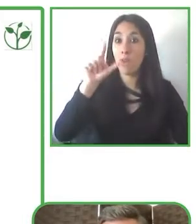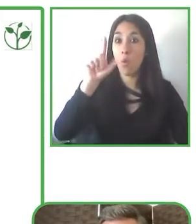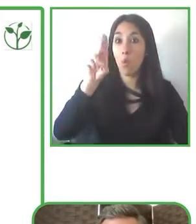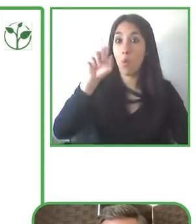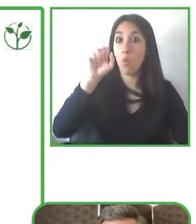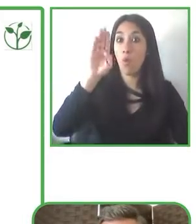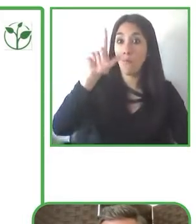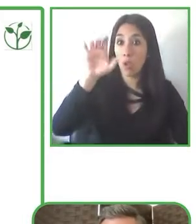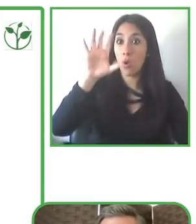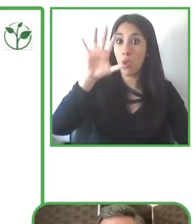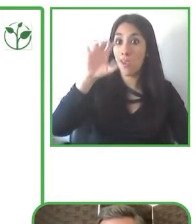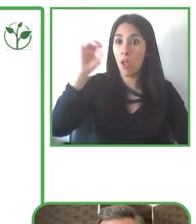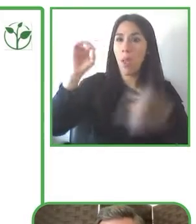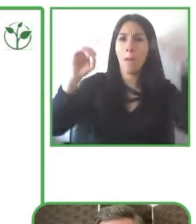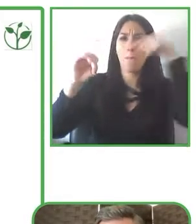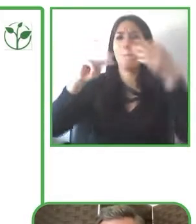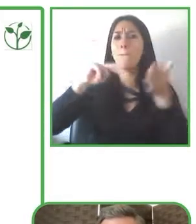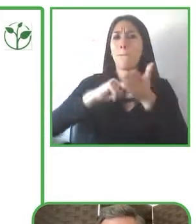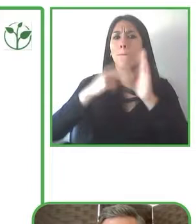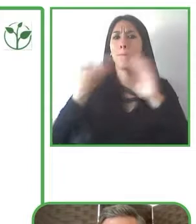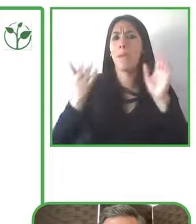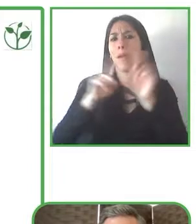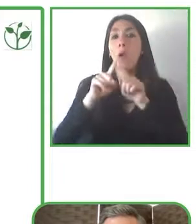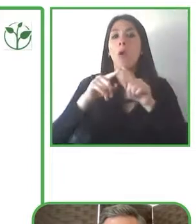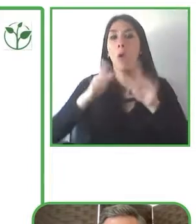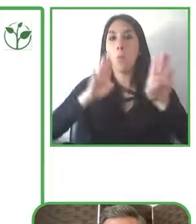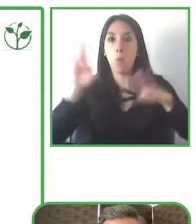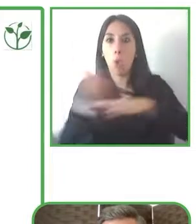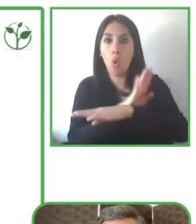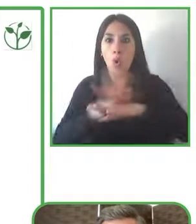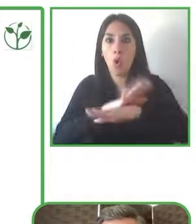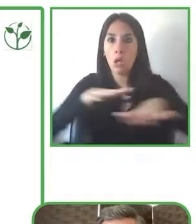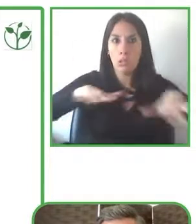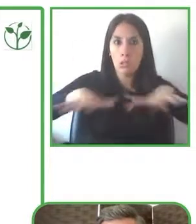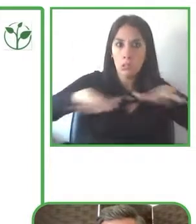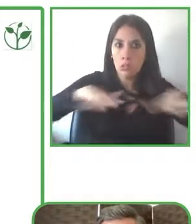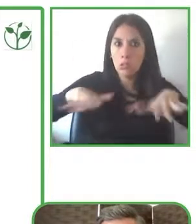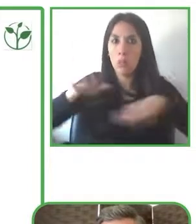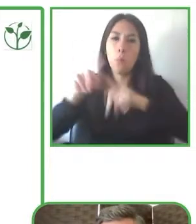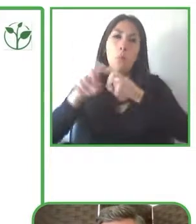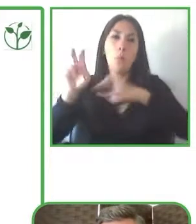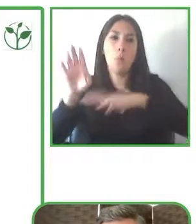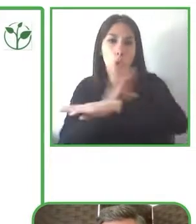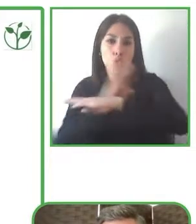moving individually and together towards creating a more disability inclusive